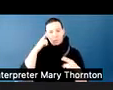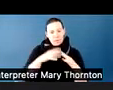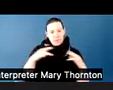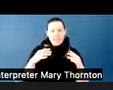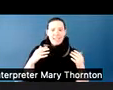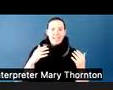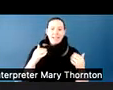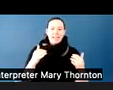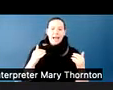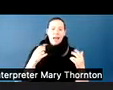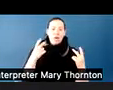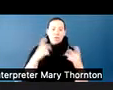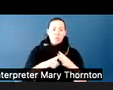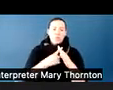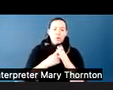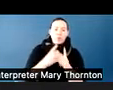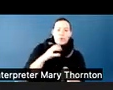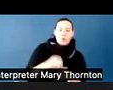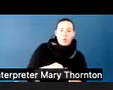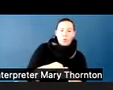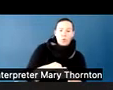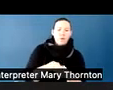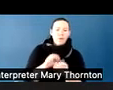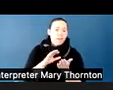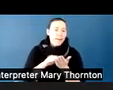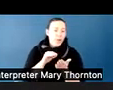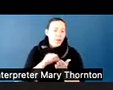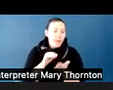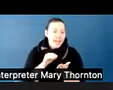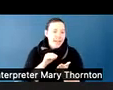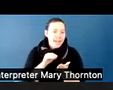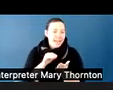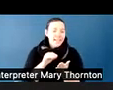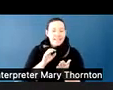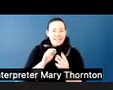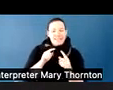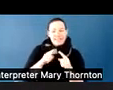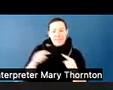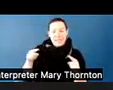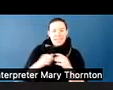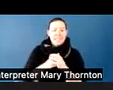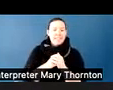and now we look at things like learning differences, like dyslexia or apraxia or hyperalexia.